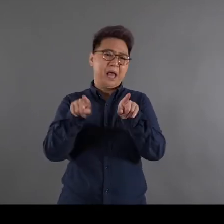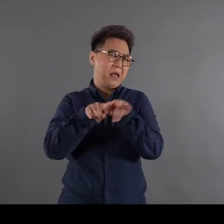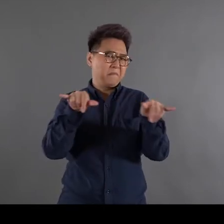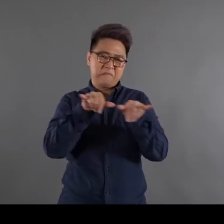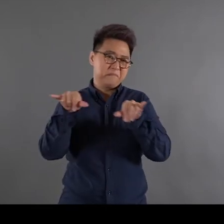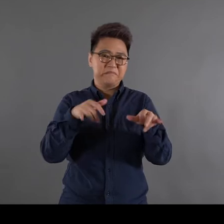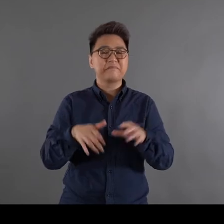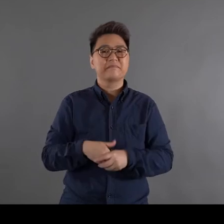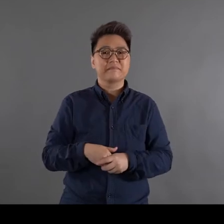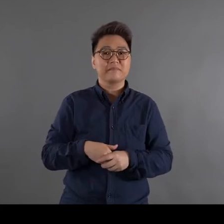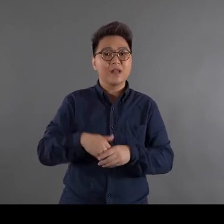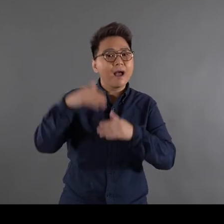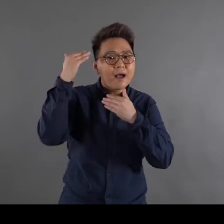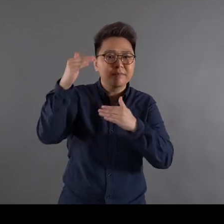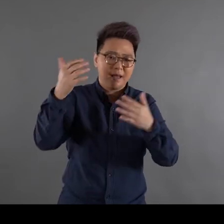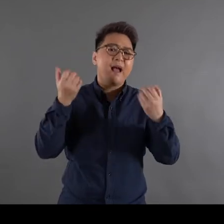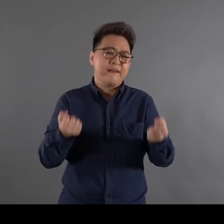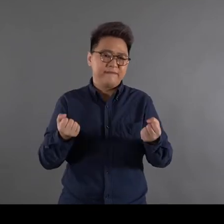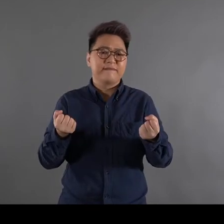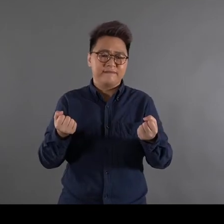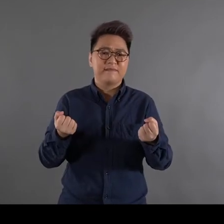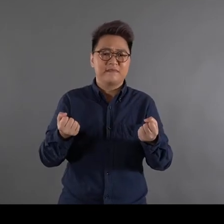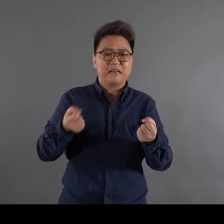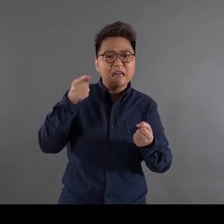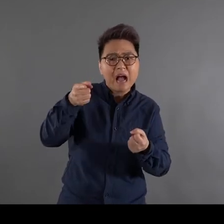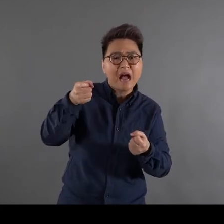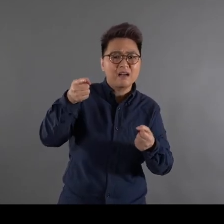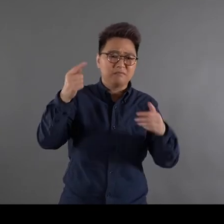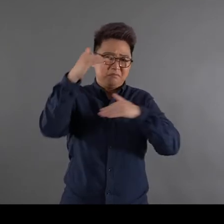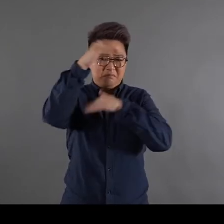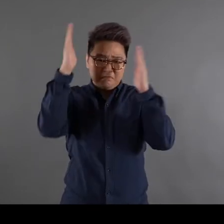There is a limitation of the frame per se